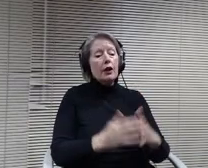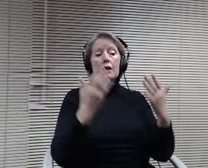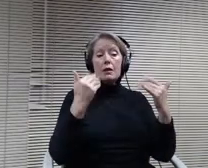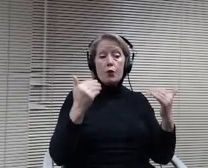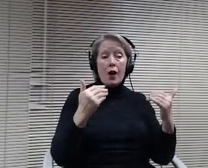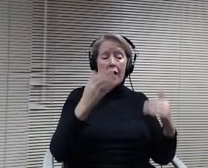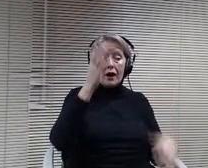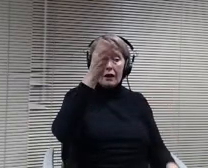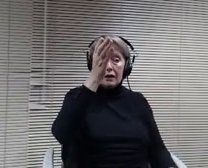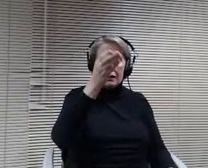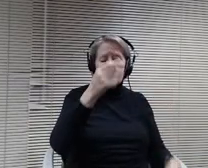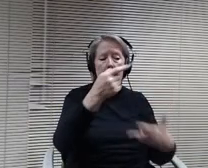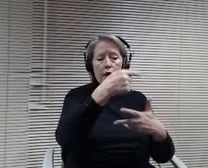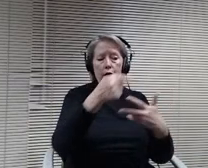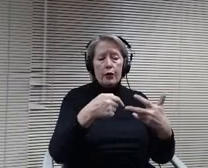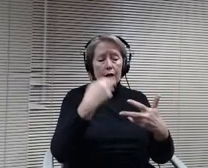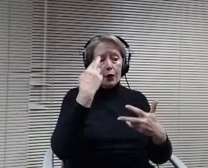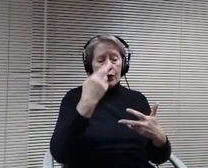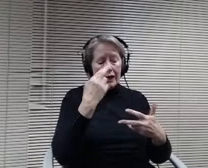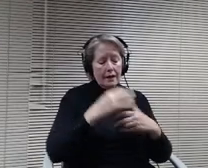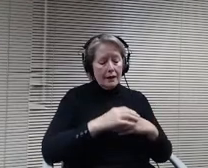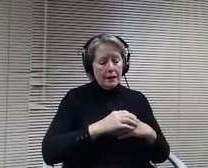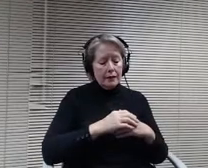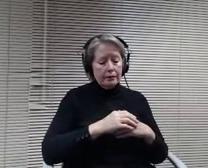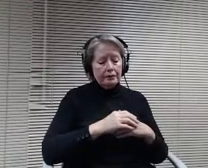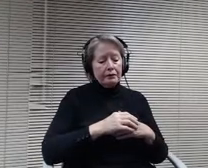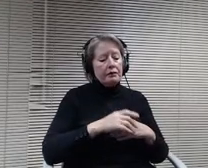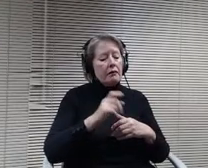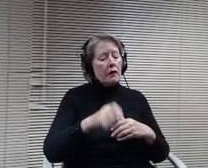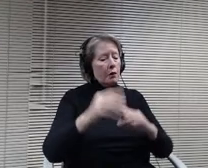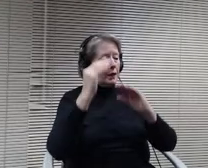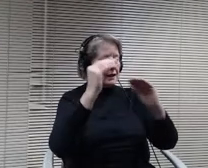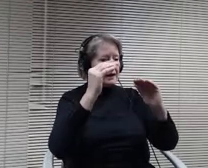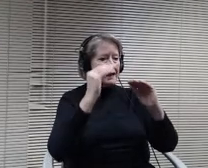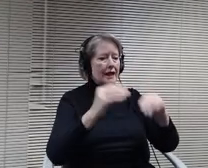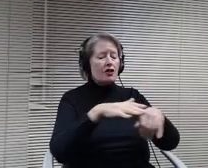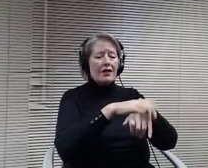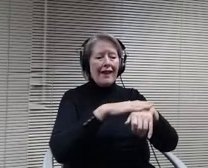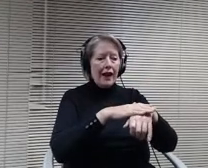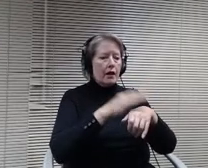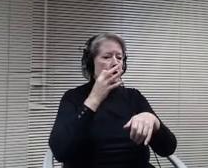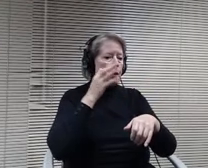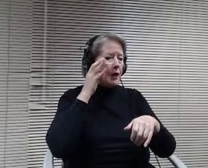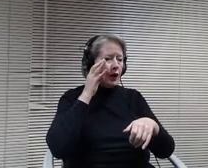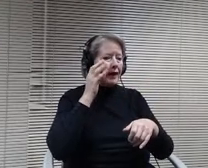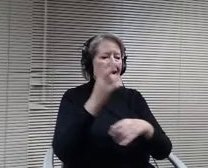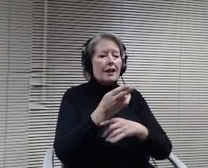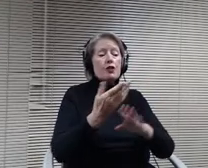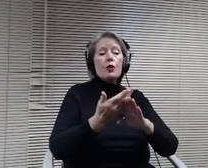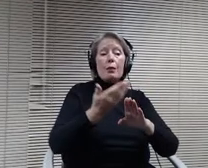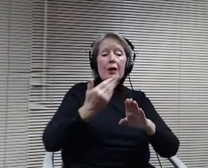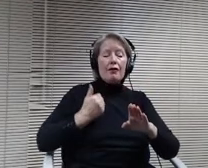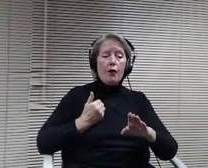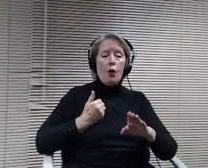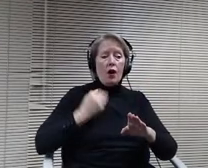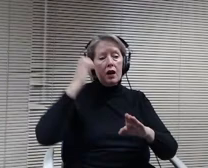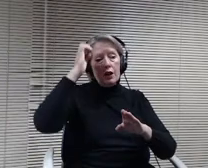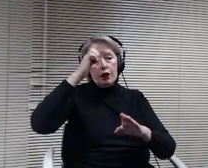requires educators to teach Native American history before colonization. Second, it uses gender inclusive language and